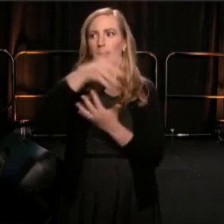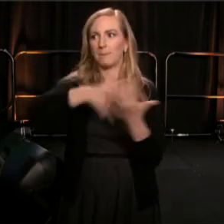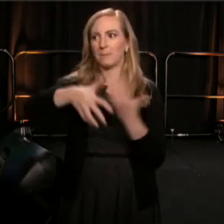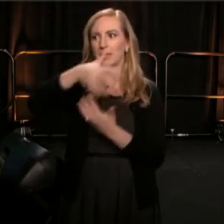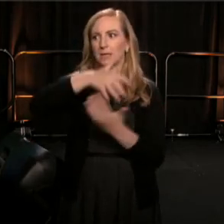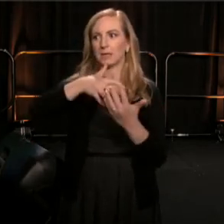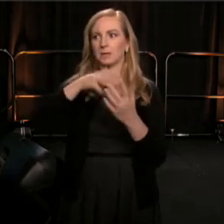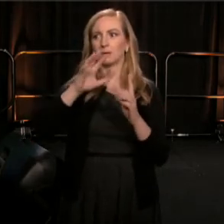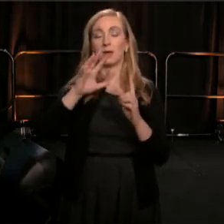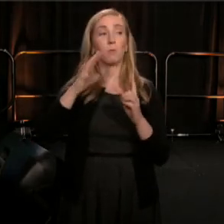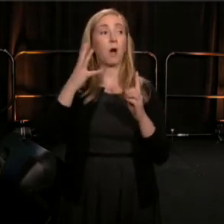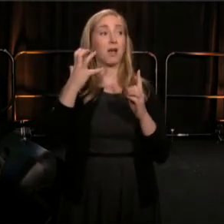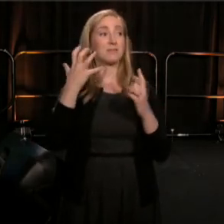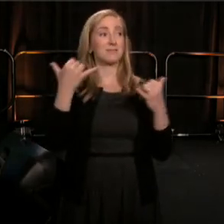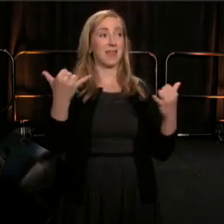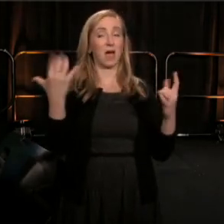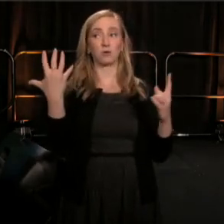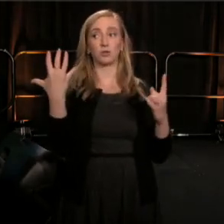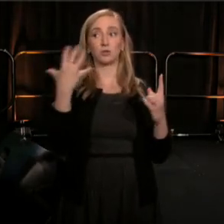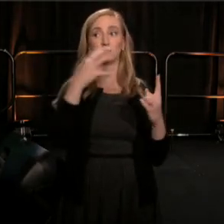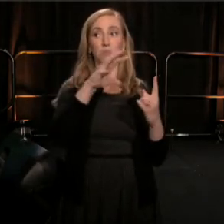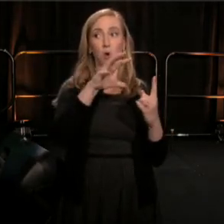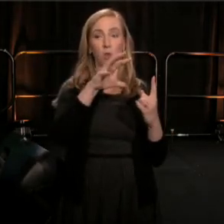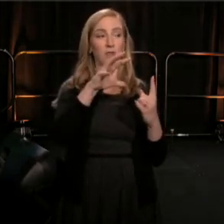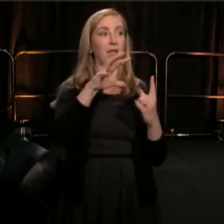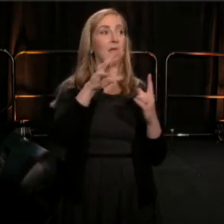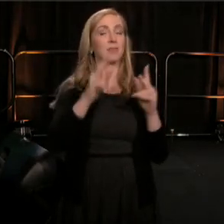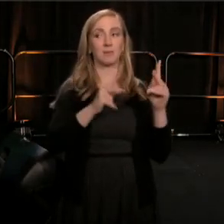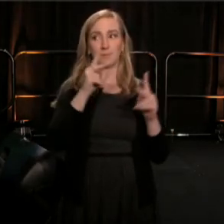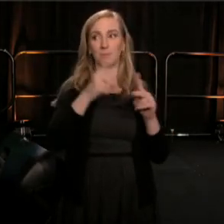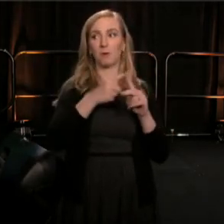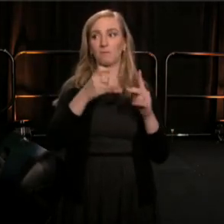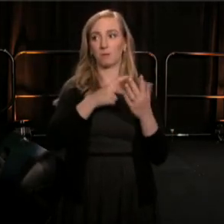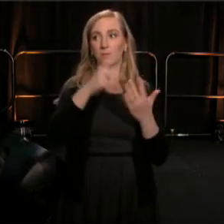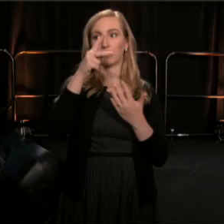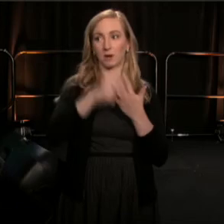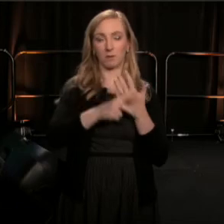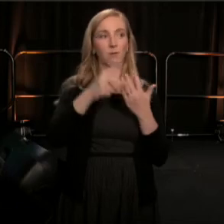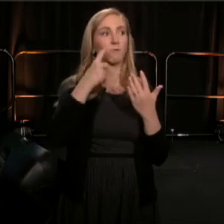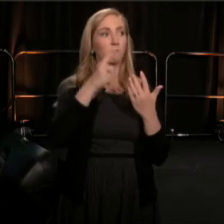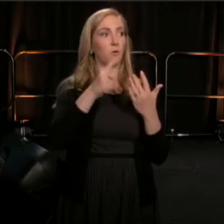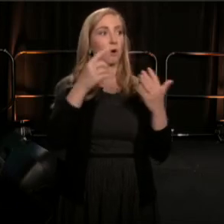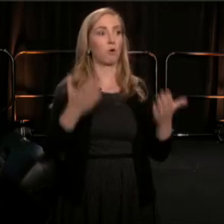I'd like the spotlight on participants of Rising Leaders of Color, The Fawkes Fellowship